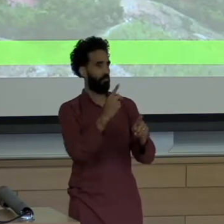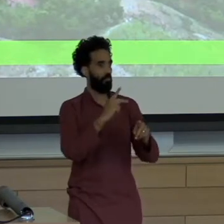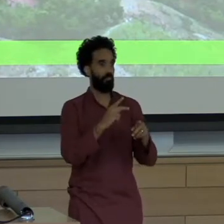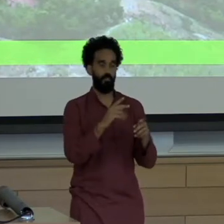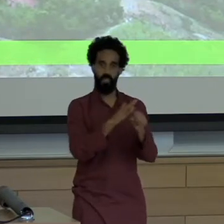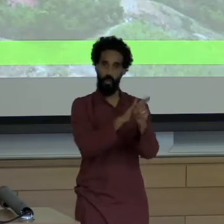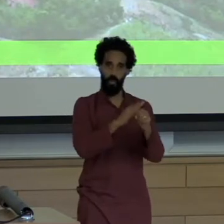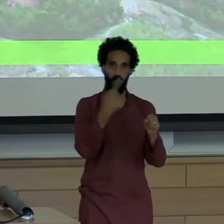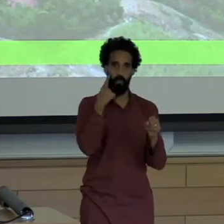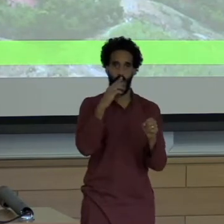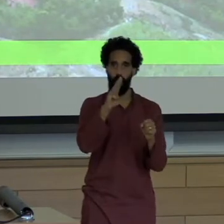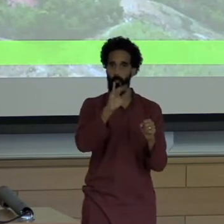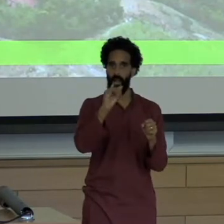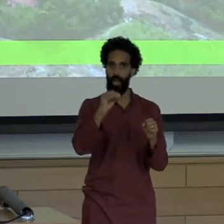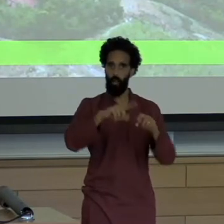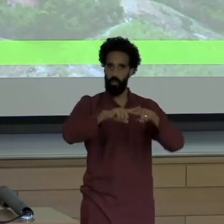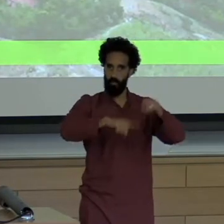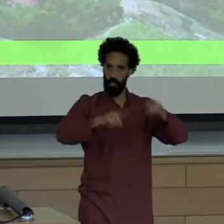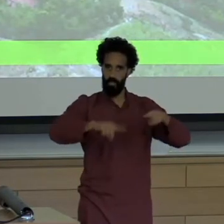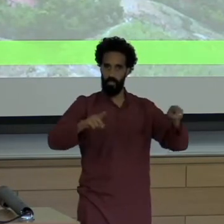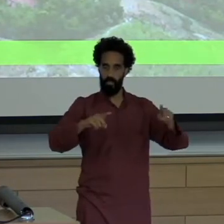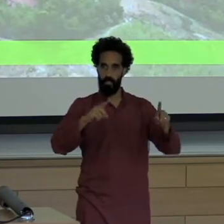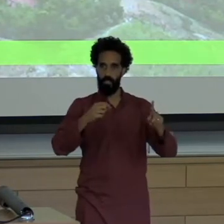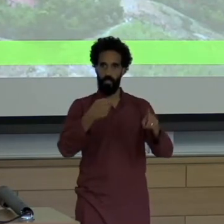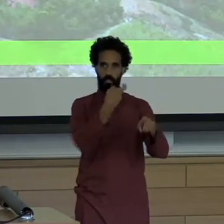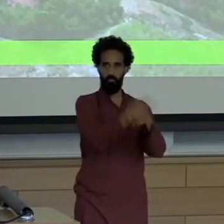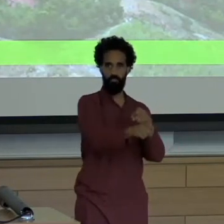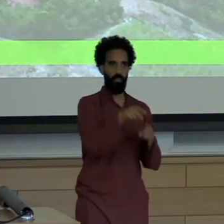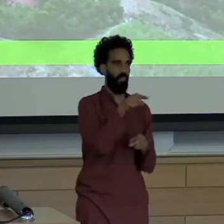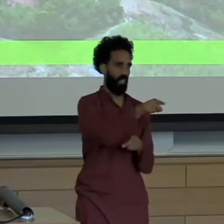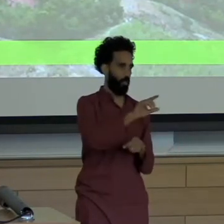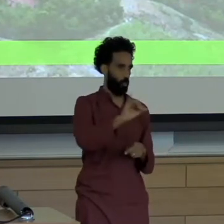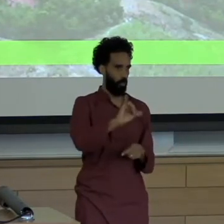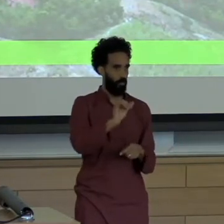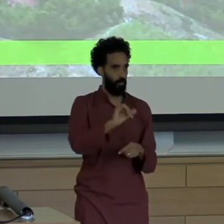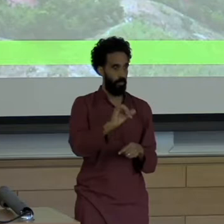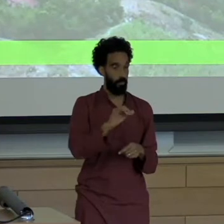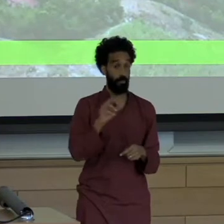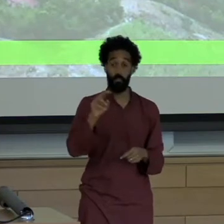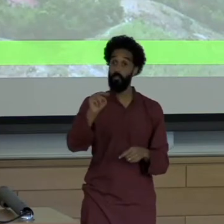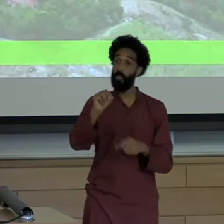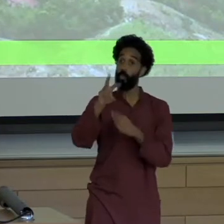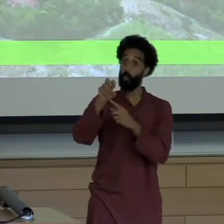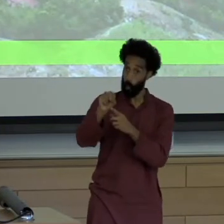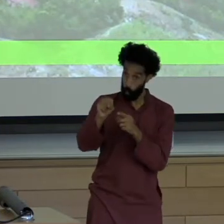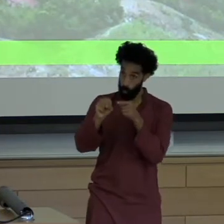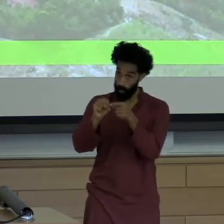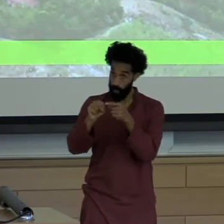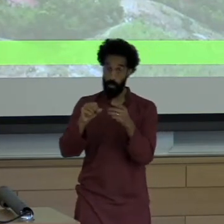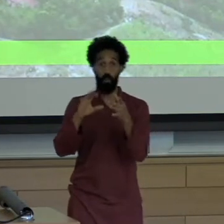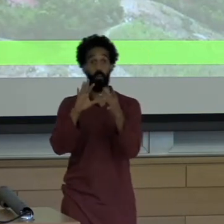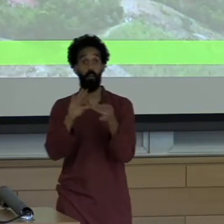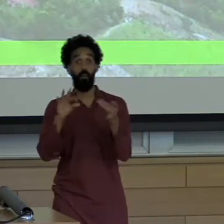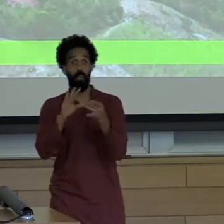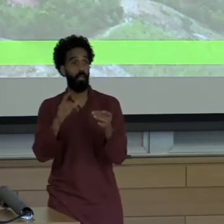So news reports about the concerns of the victims were few notwithstanding the fact that